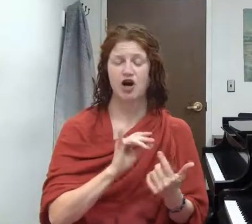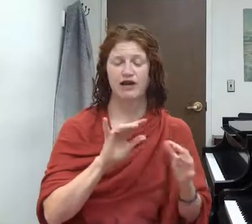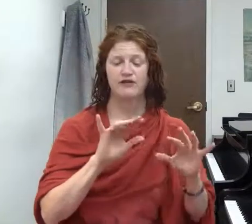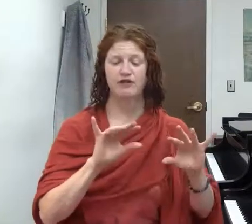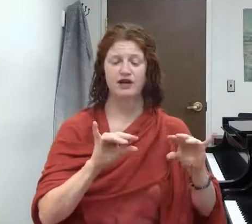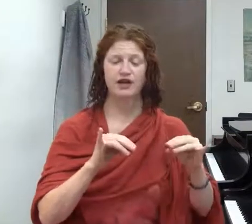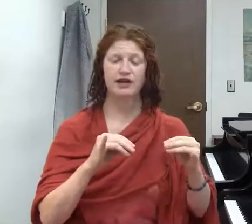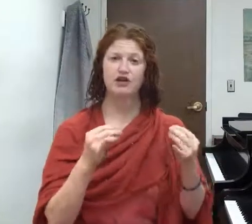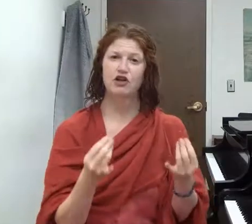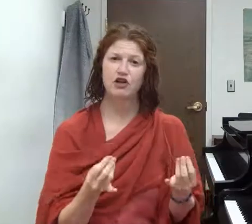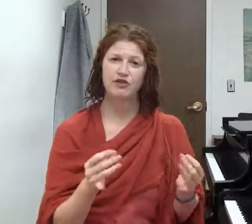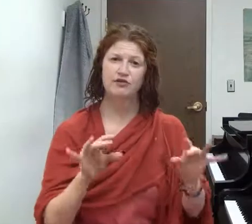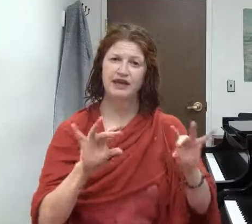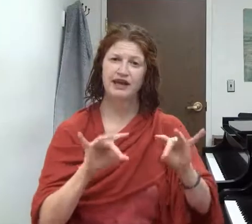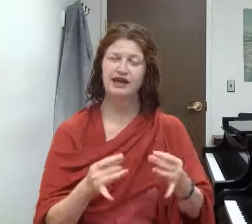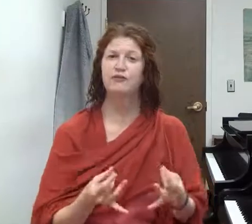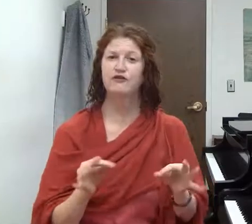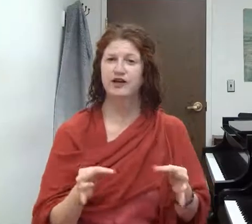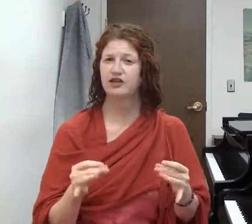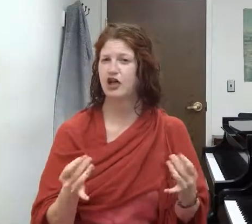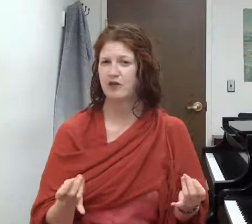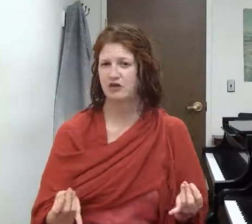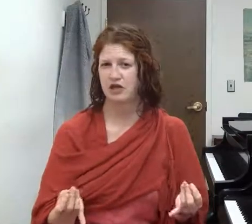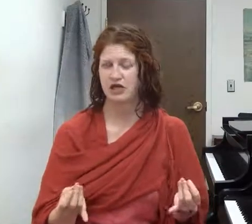And if you let your hand close, it can help you find the shape that you need.